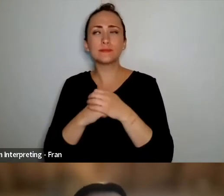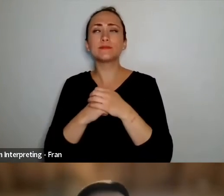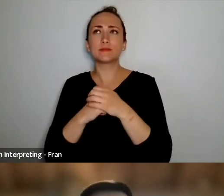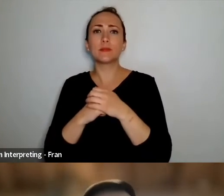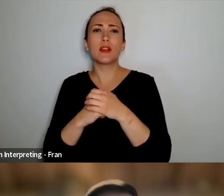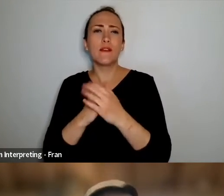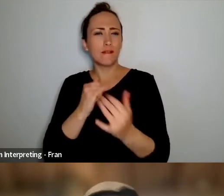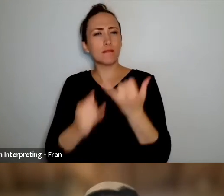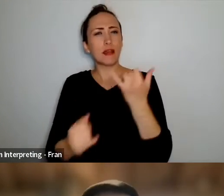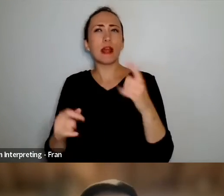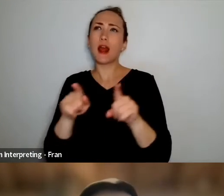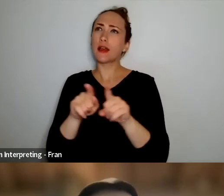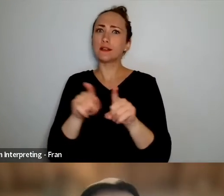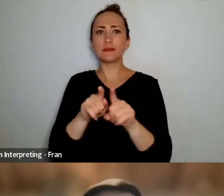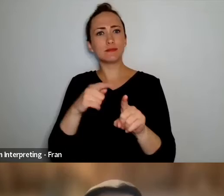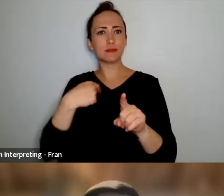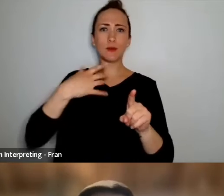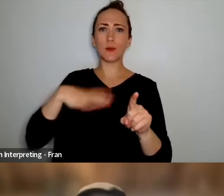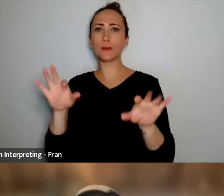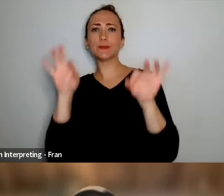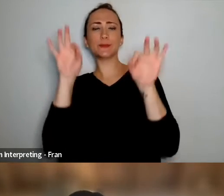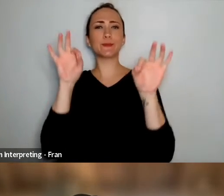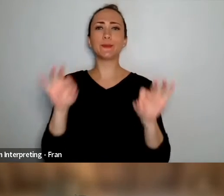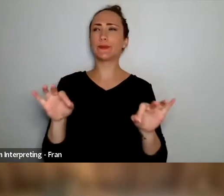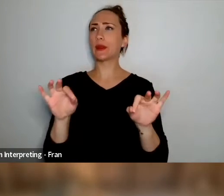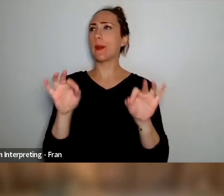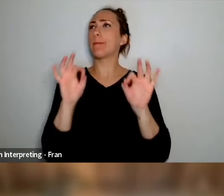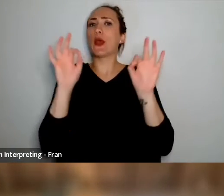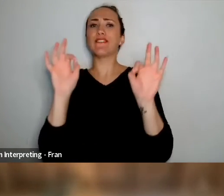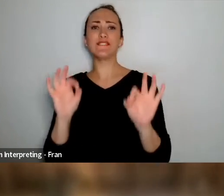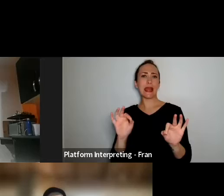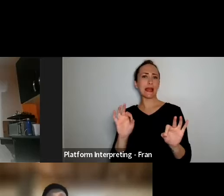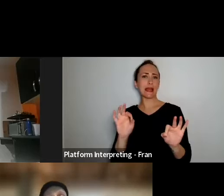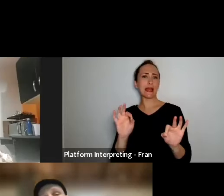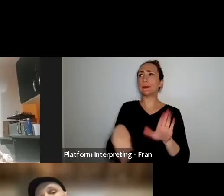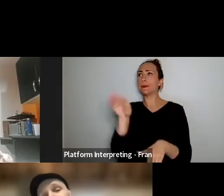strive to have that perfect body of beautiful feet long legs turn out high extensions and I didn't